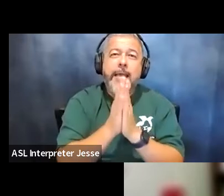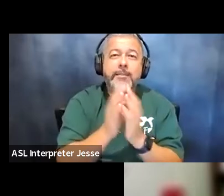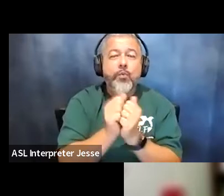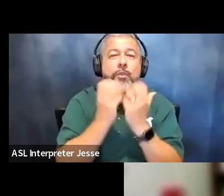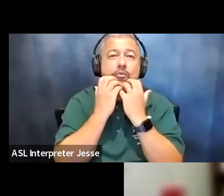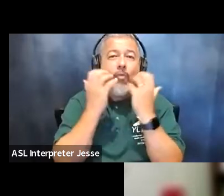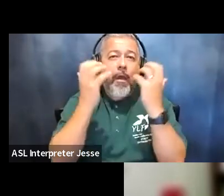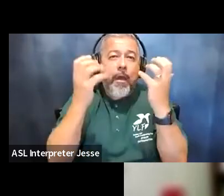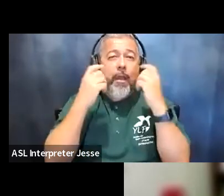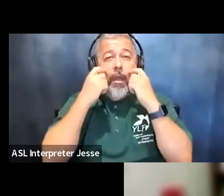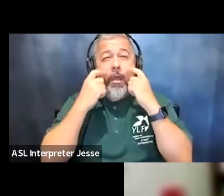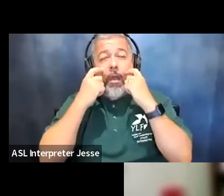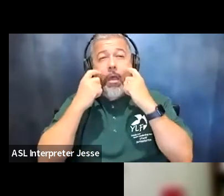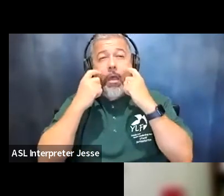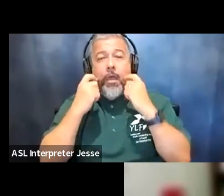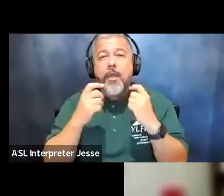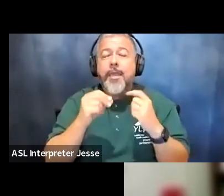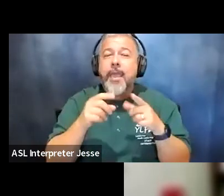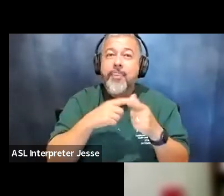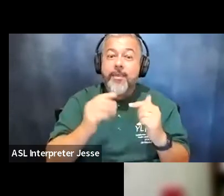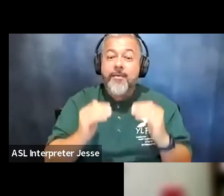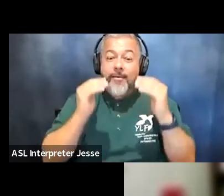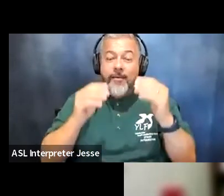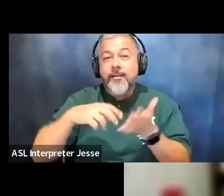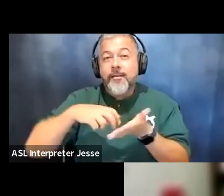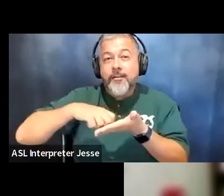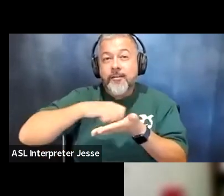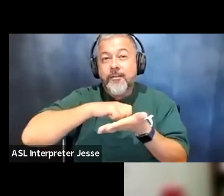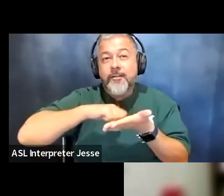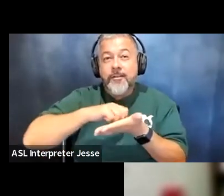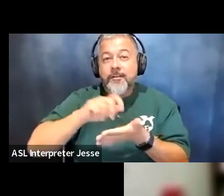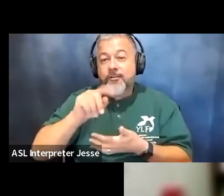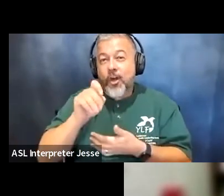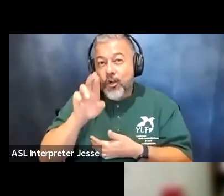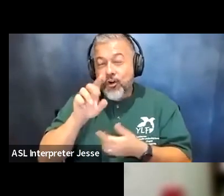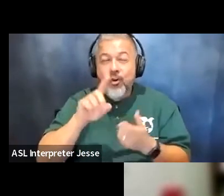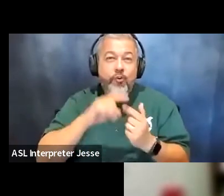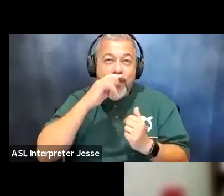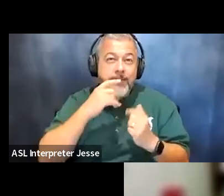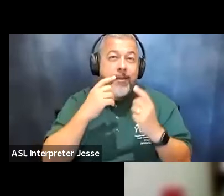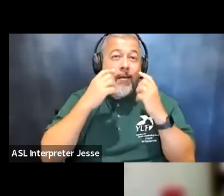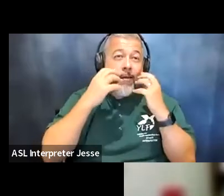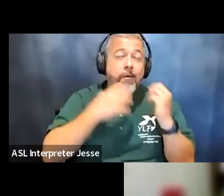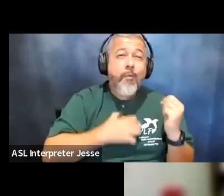and and to toddler years your kids are whining and crying and um but they have a reason why they're